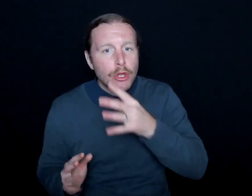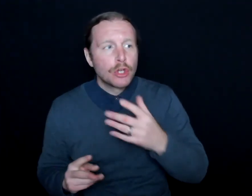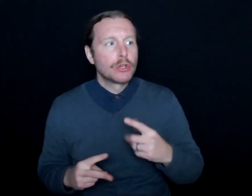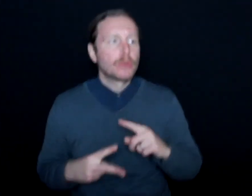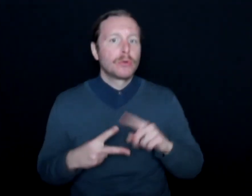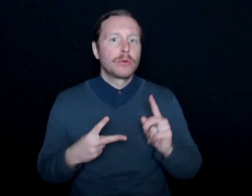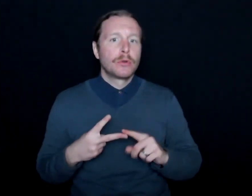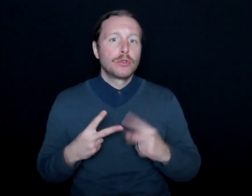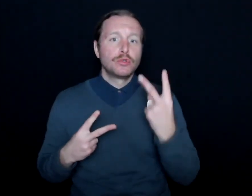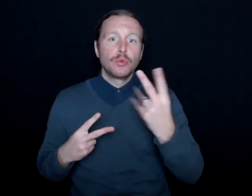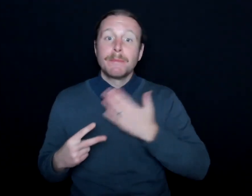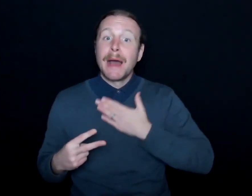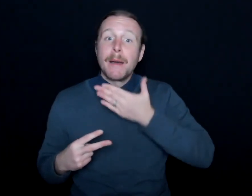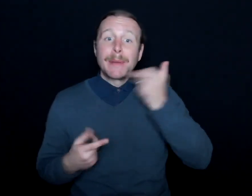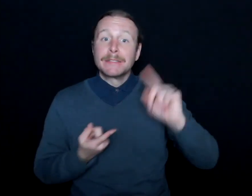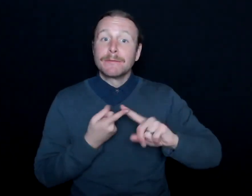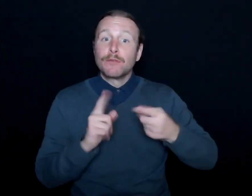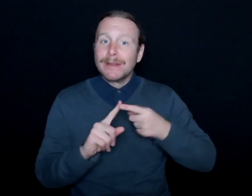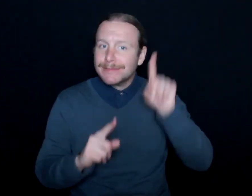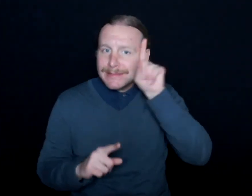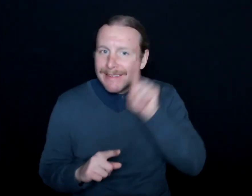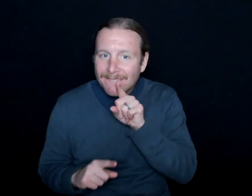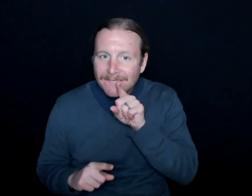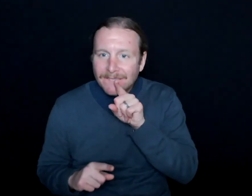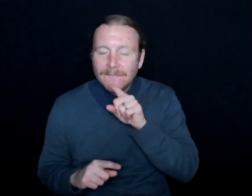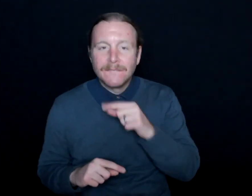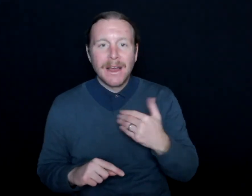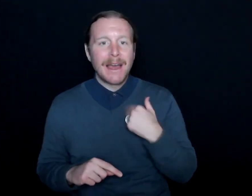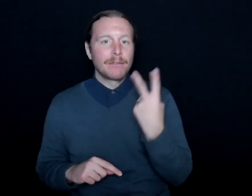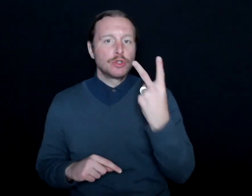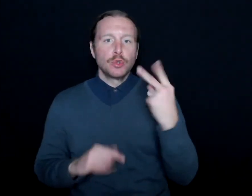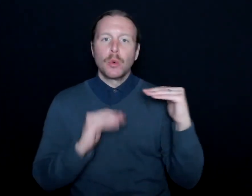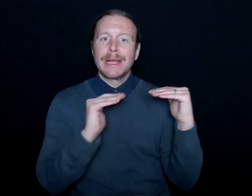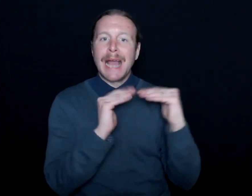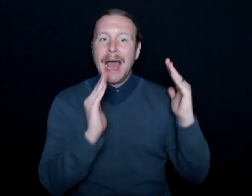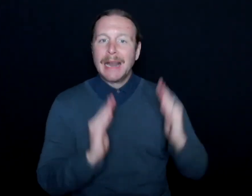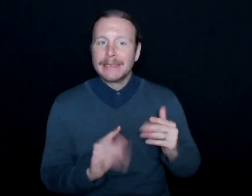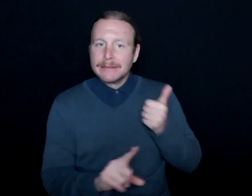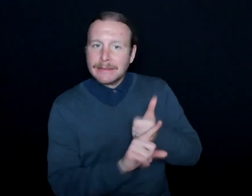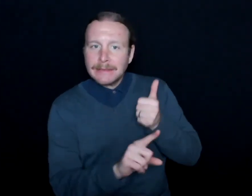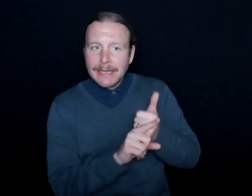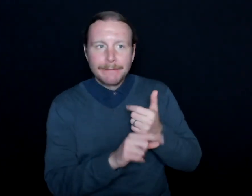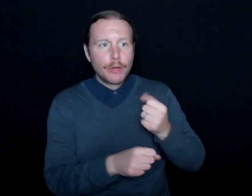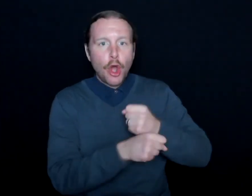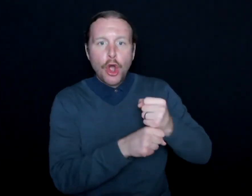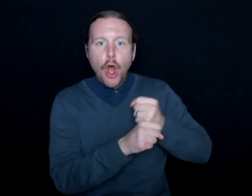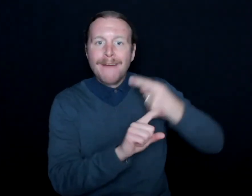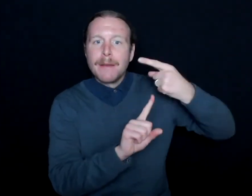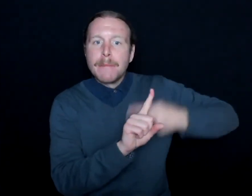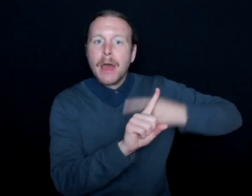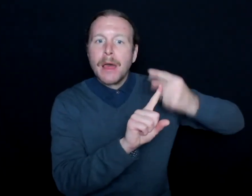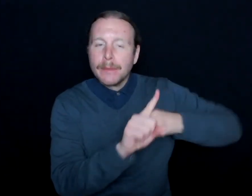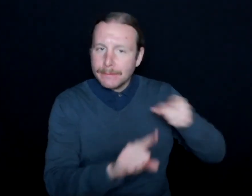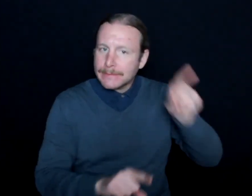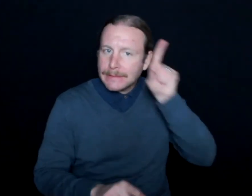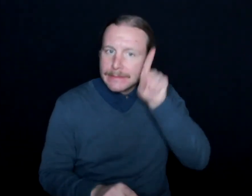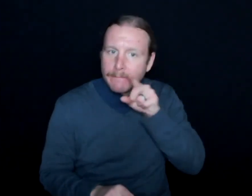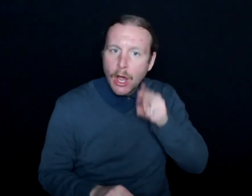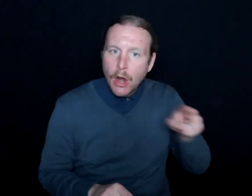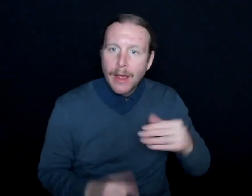Two of my best friends are deaf. I have two colleagues that we get coffee on a monthly basis. And then I have three consultants